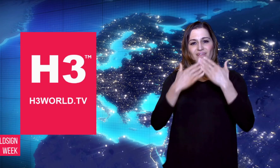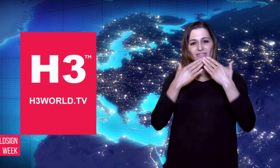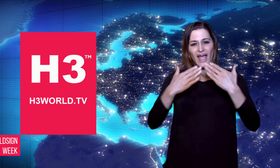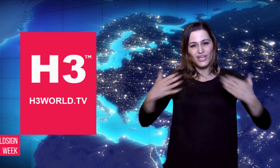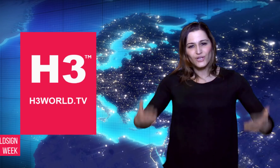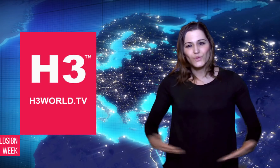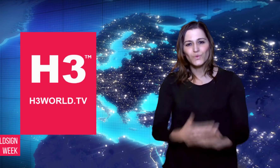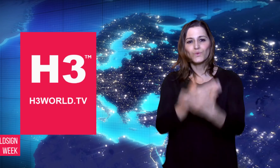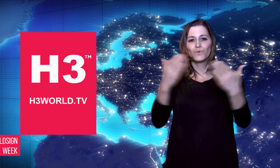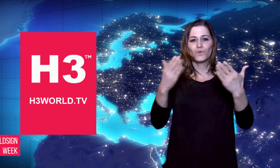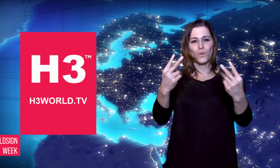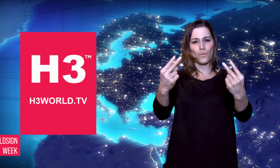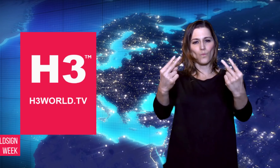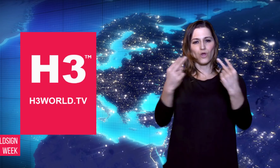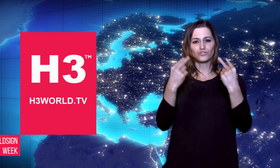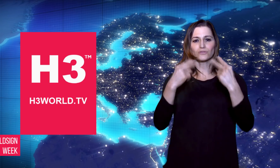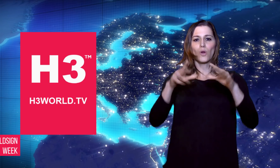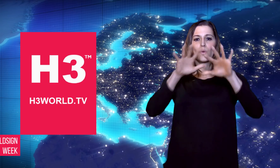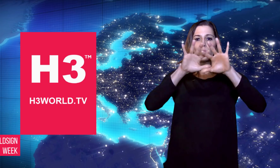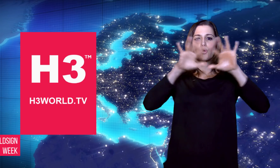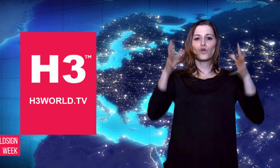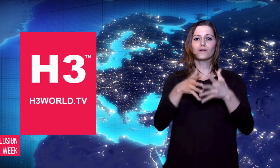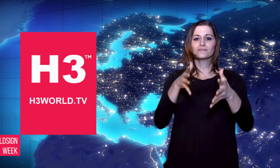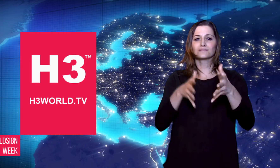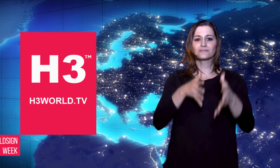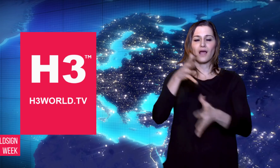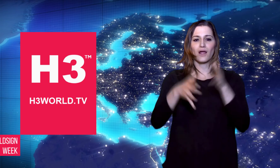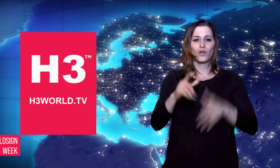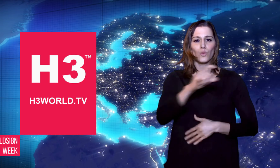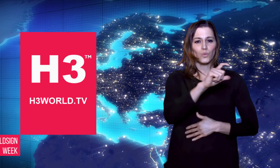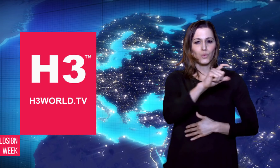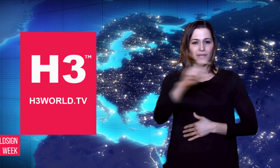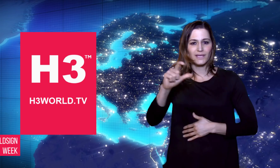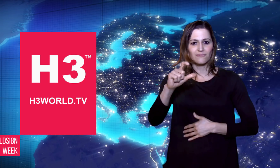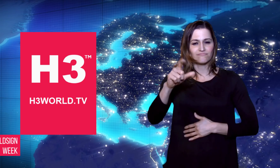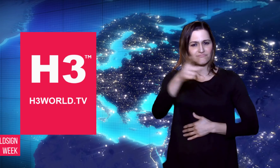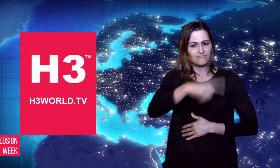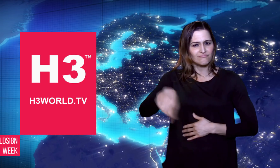Thank you for watching WorldSign Week,